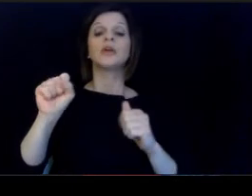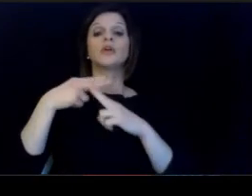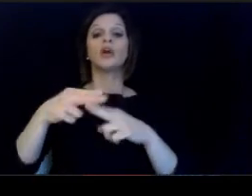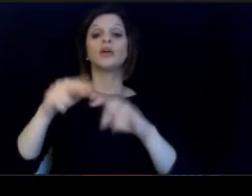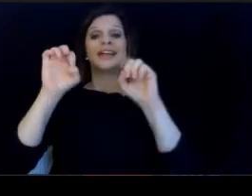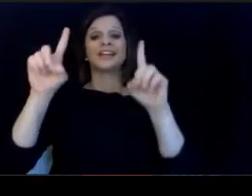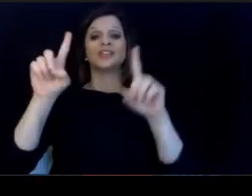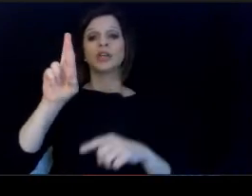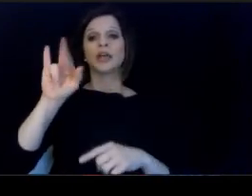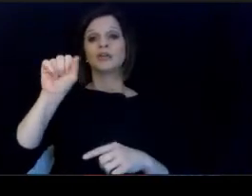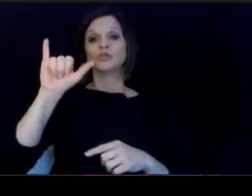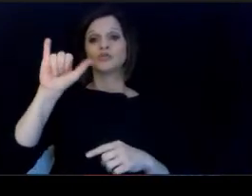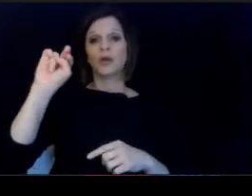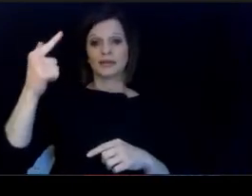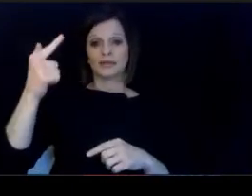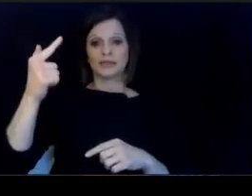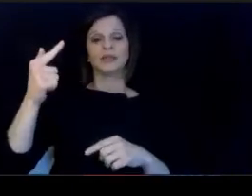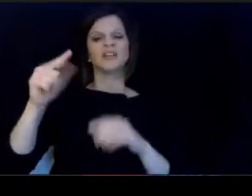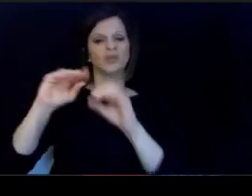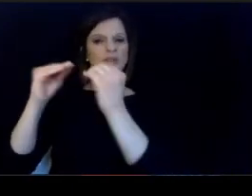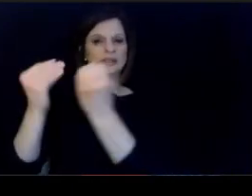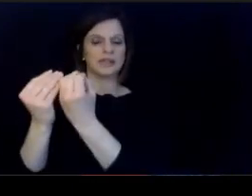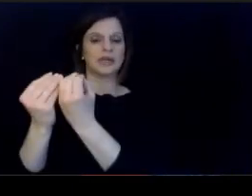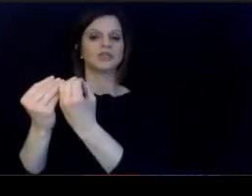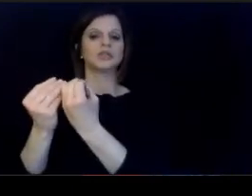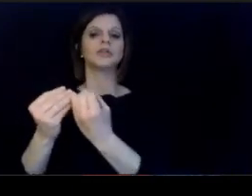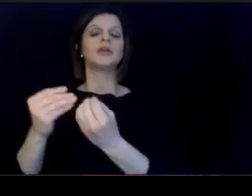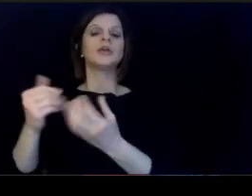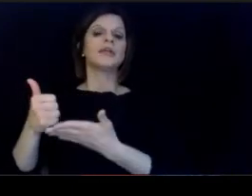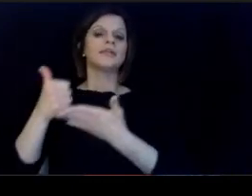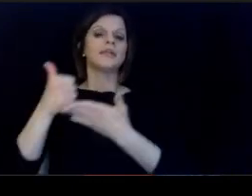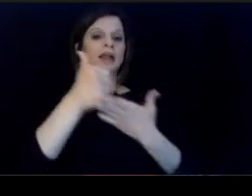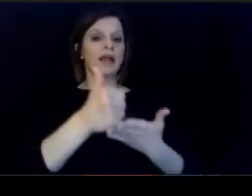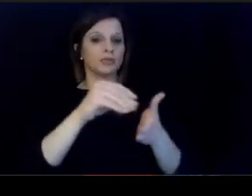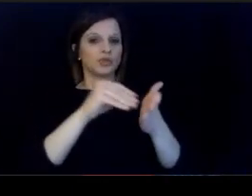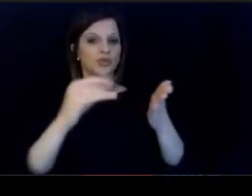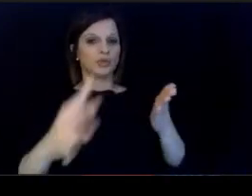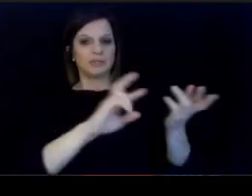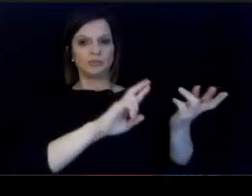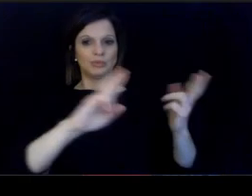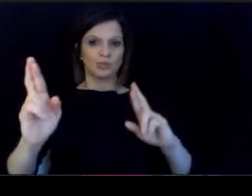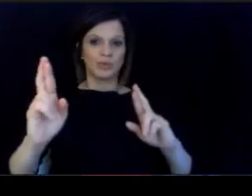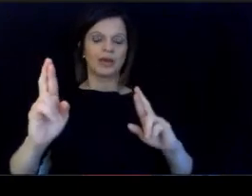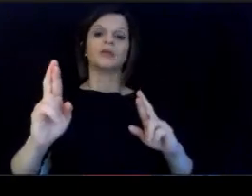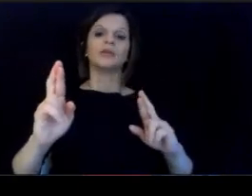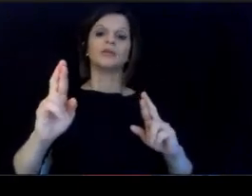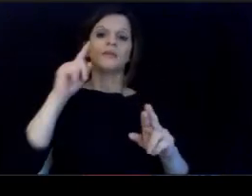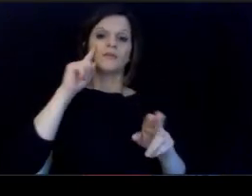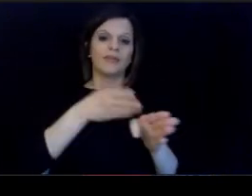student organization that gives students a solid grounding. in career preparation in the field of education.